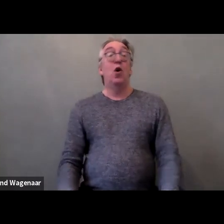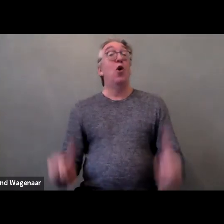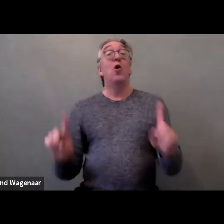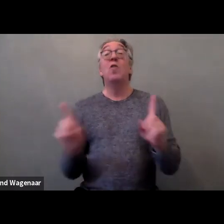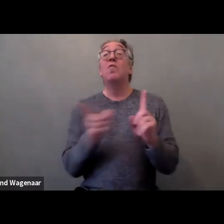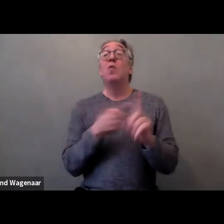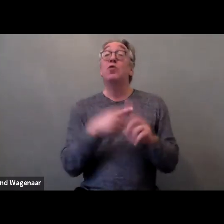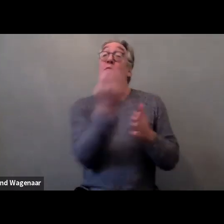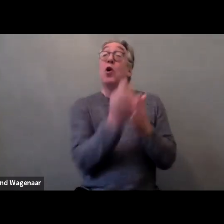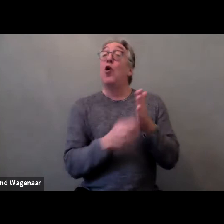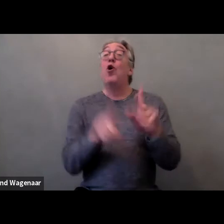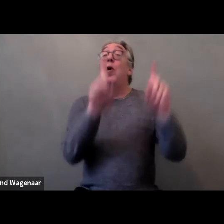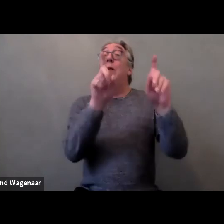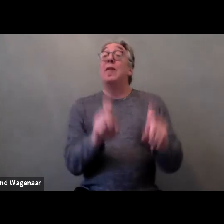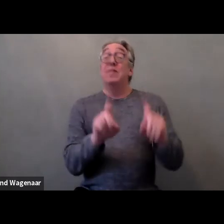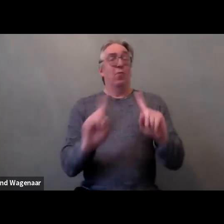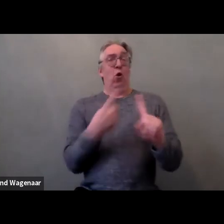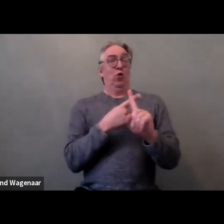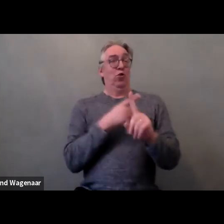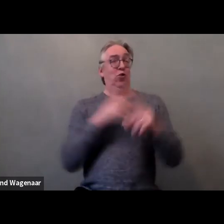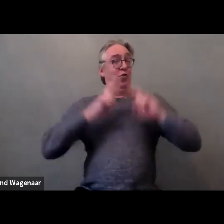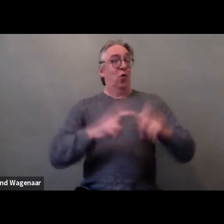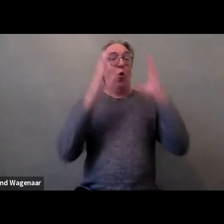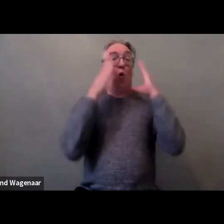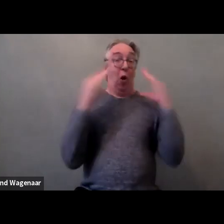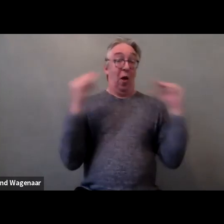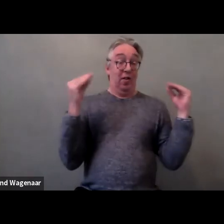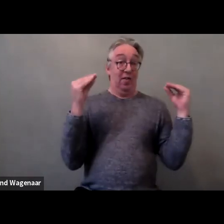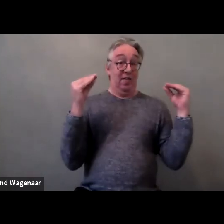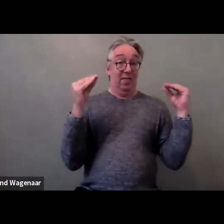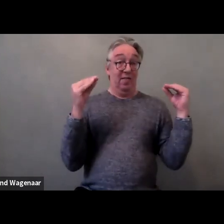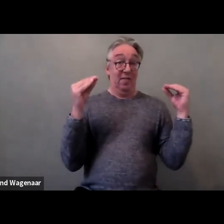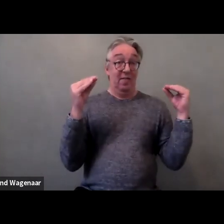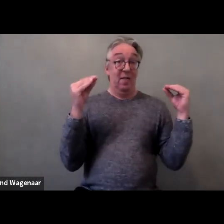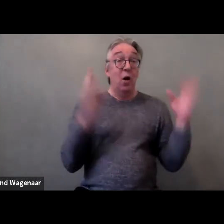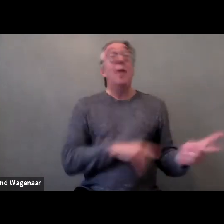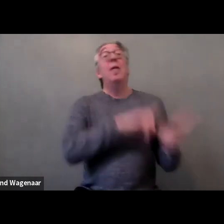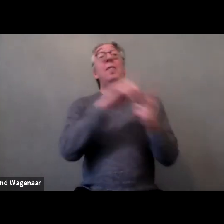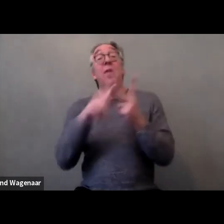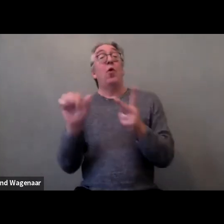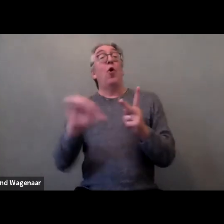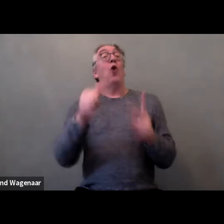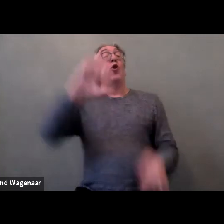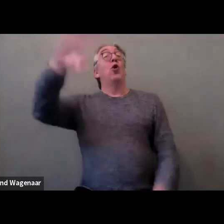then we went to different countries On the right of your screen, you see two pictures of one of the women